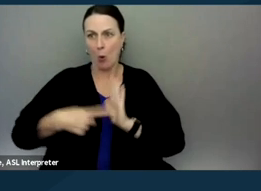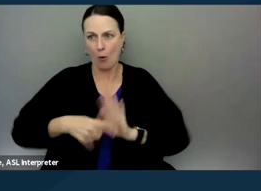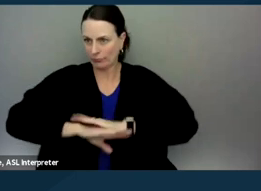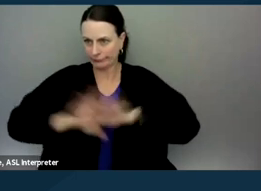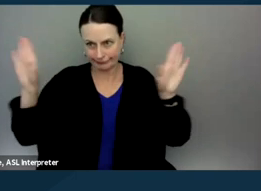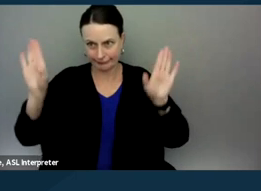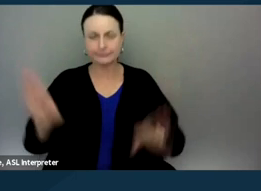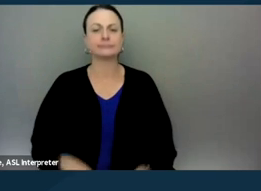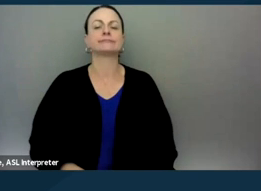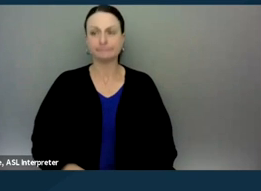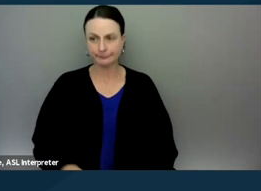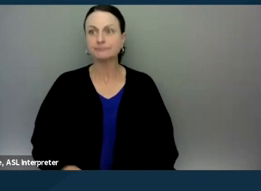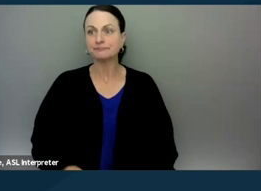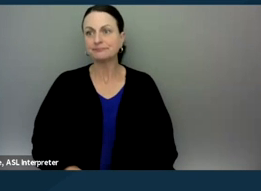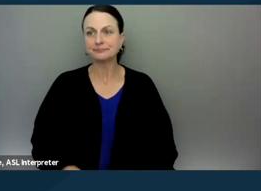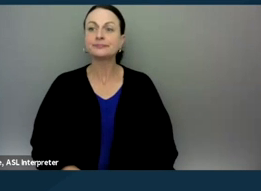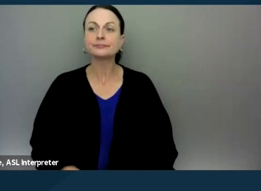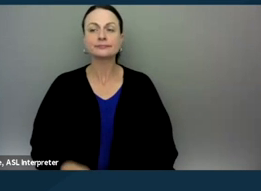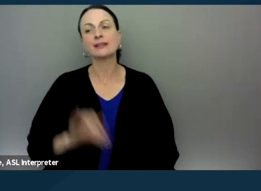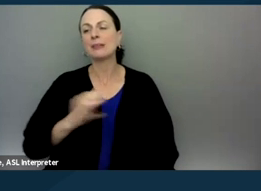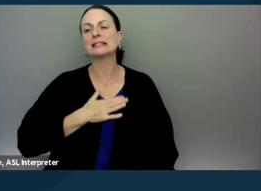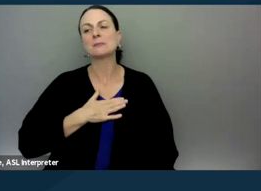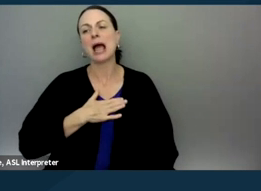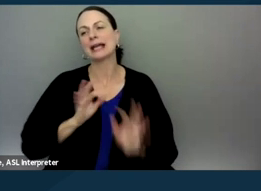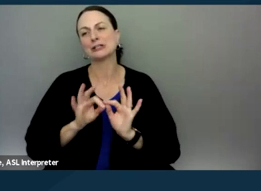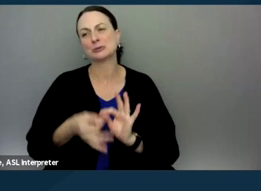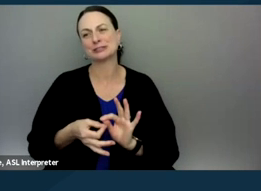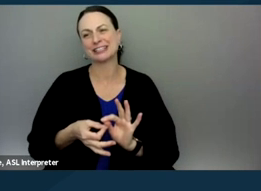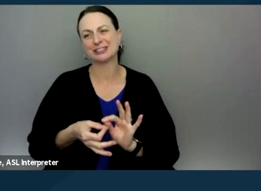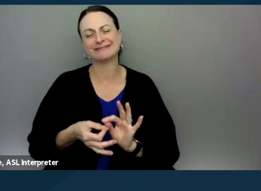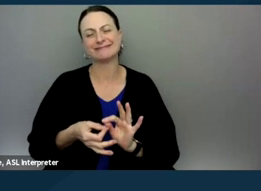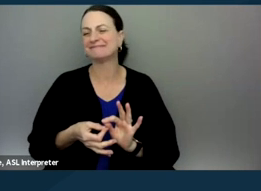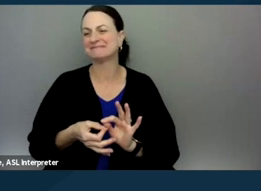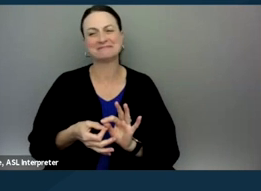And I think that's, you know what, that's my interpretation and I'm not, I can't interpret law,